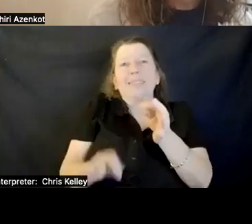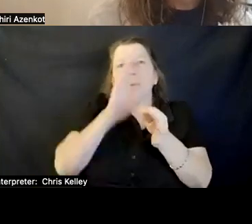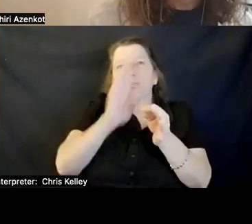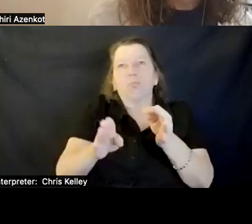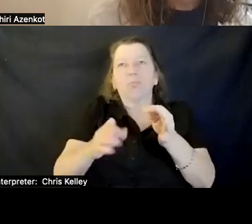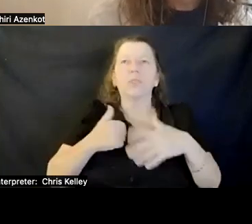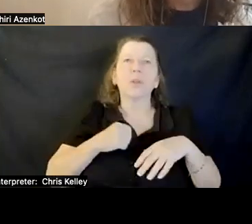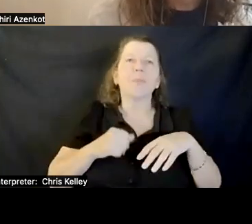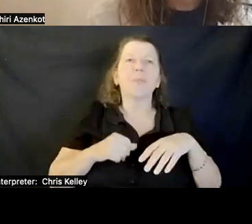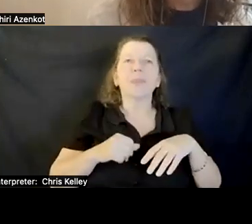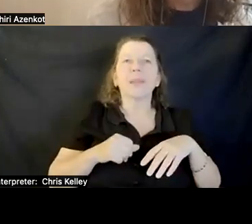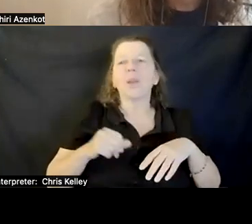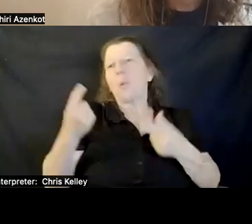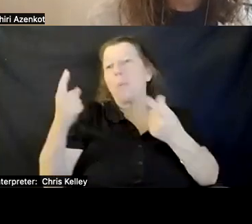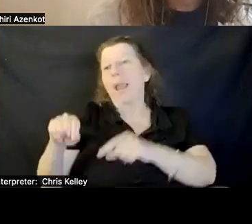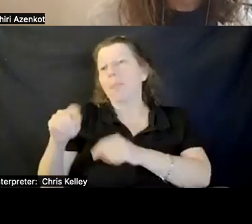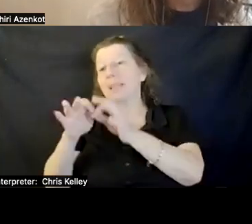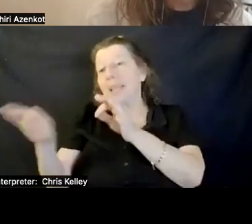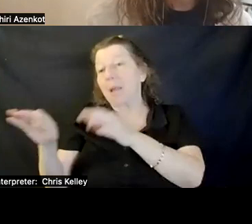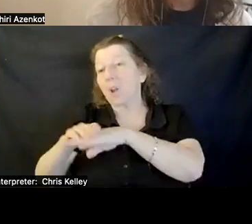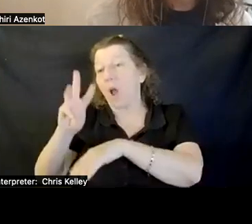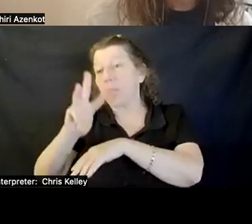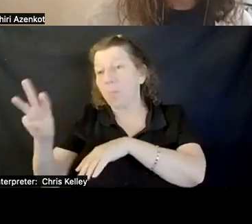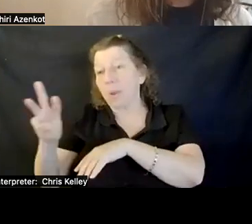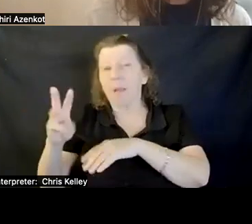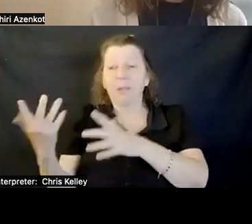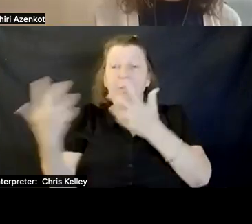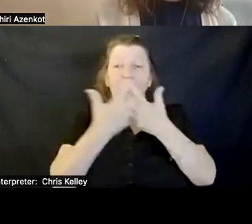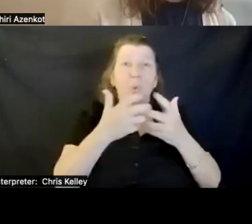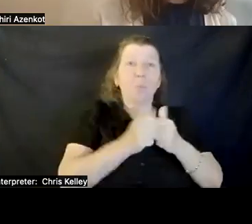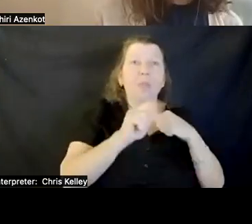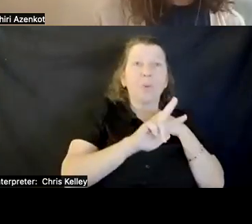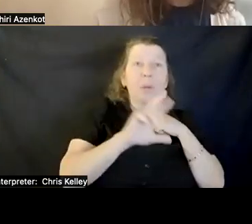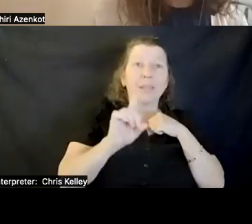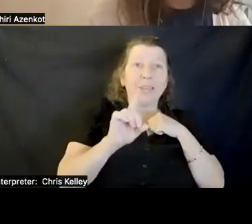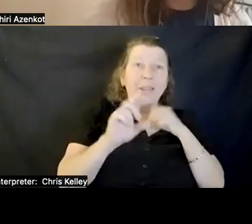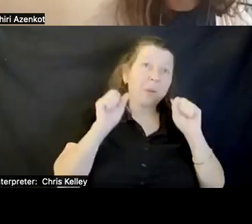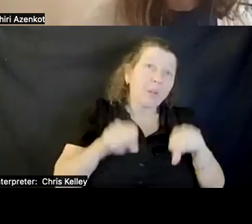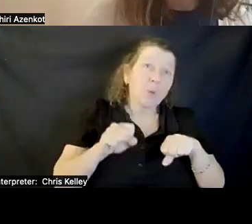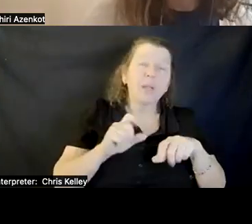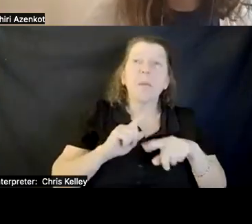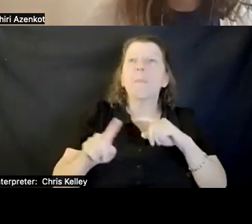THAT APPLY TO THE WEB AND TRANSFERRING THAT OVER TO A 3D SPACE, BUT IF YOU THINK ABOUT NOW